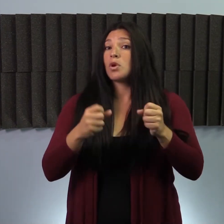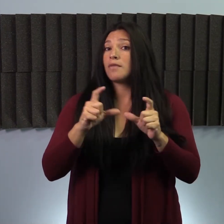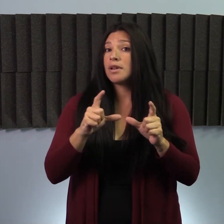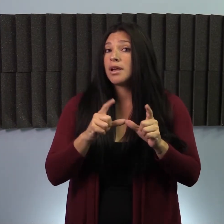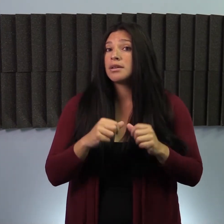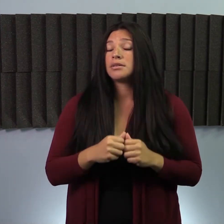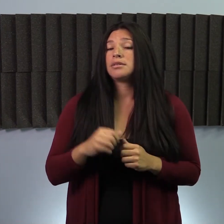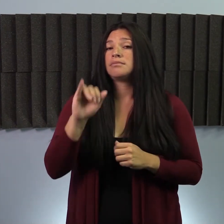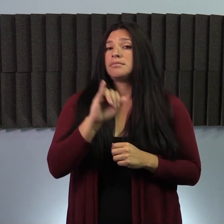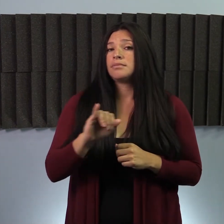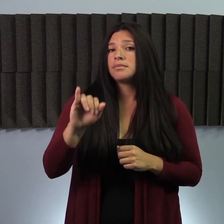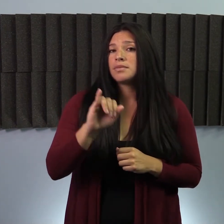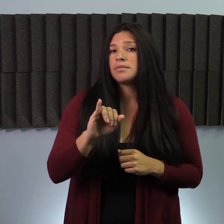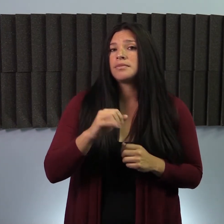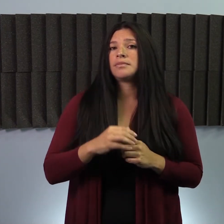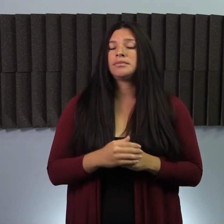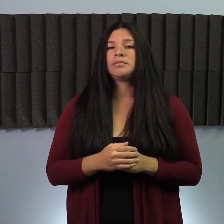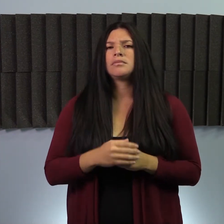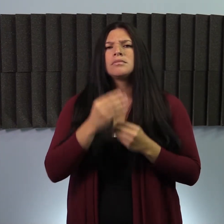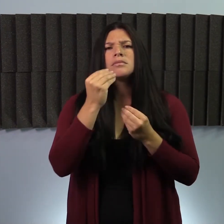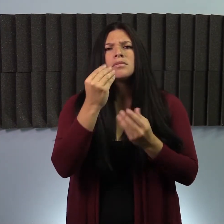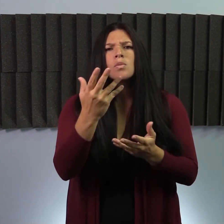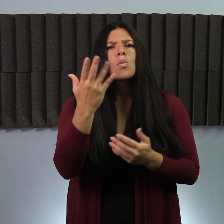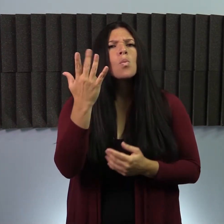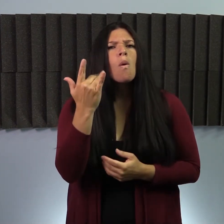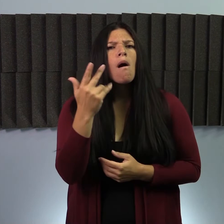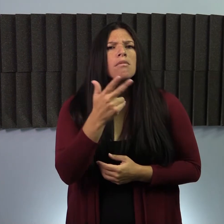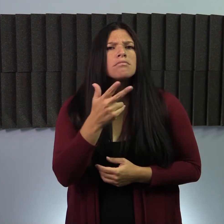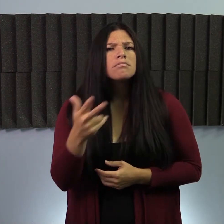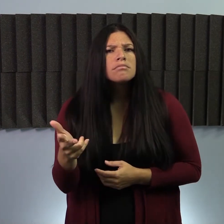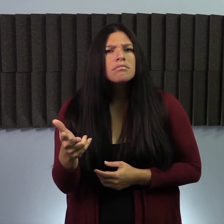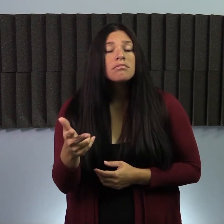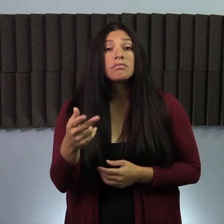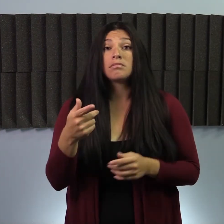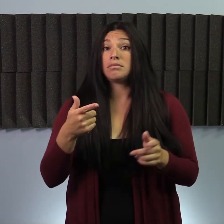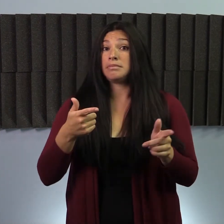from you. Your driver's license. Your insurance card -- letting you know the